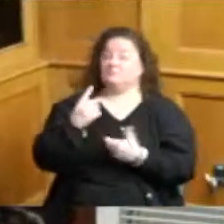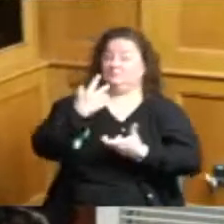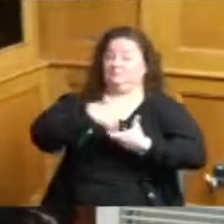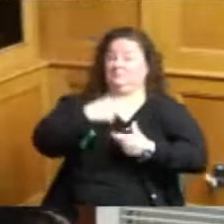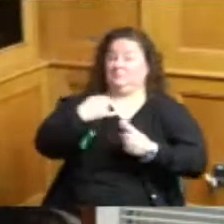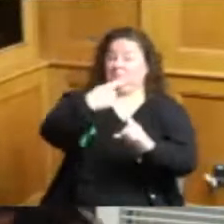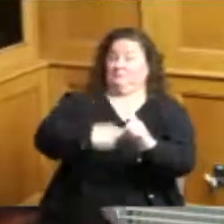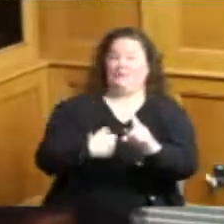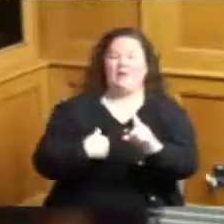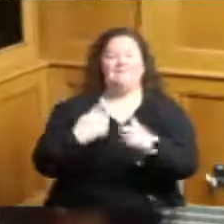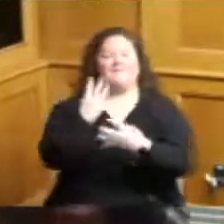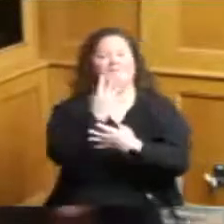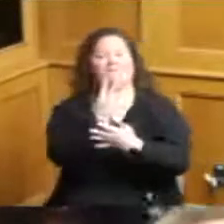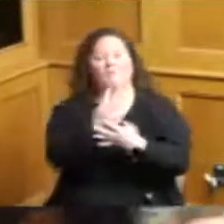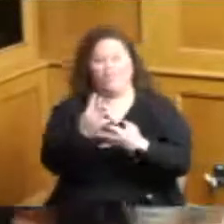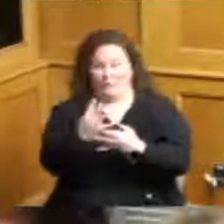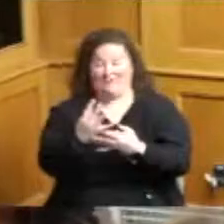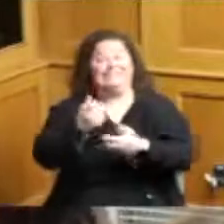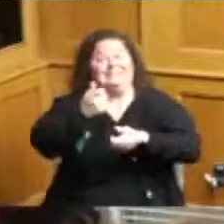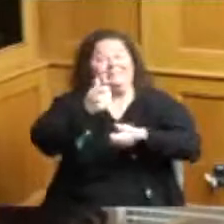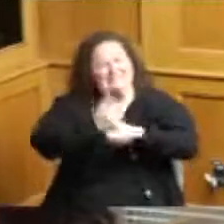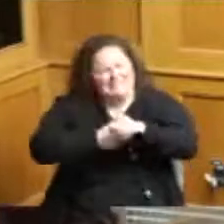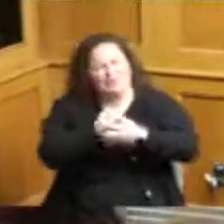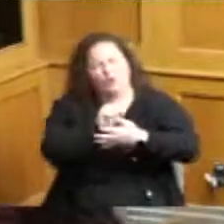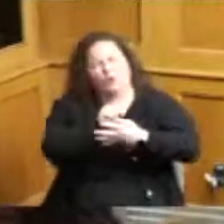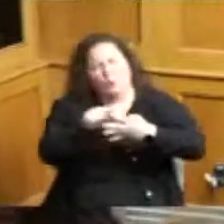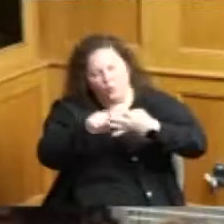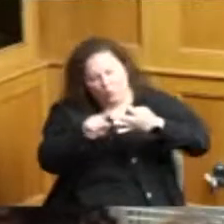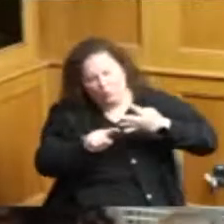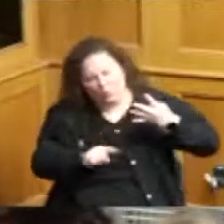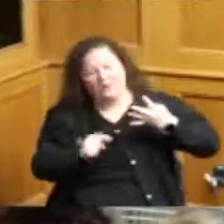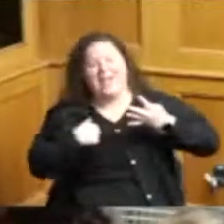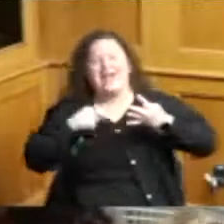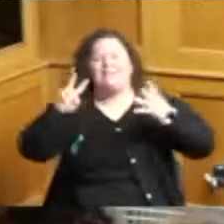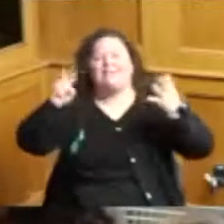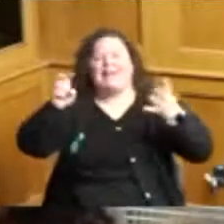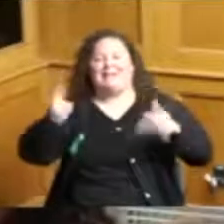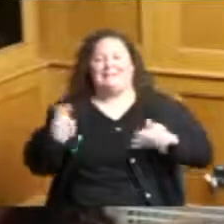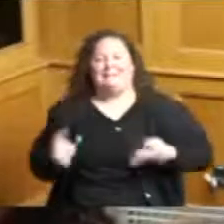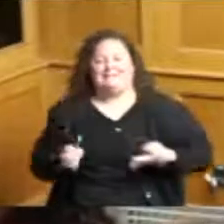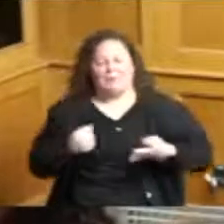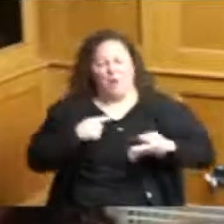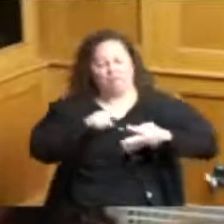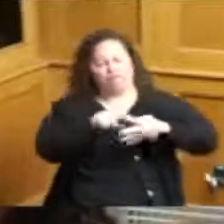that we have a different theme each week just want to go over each one of those those themes